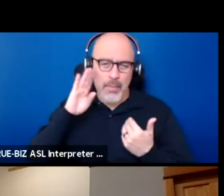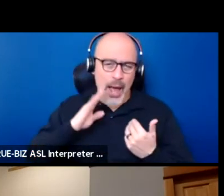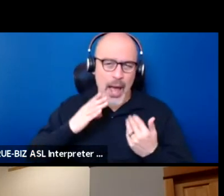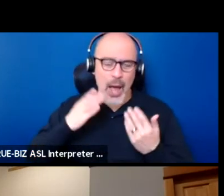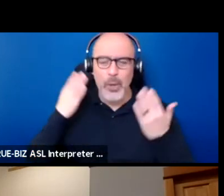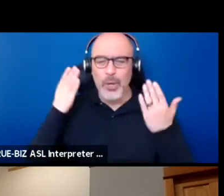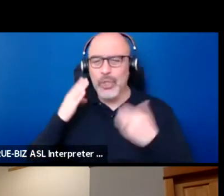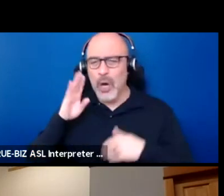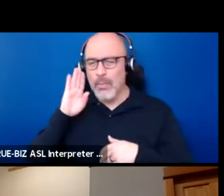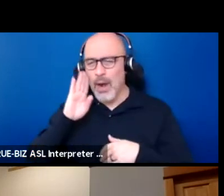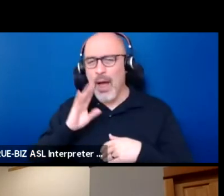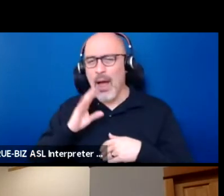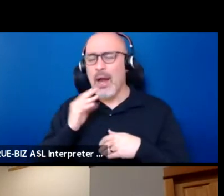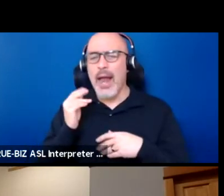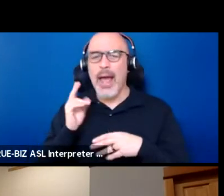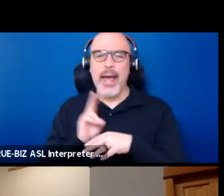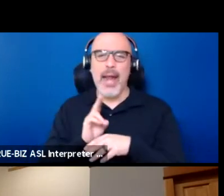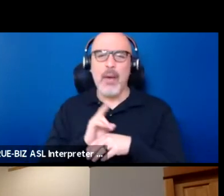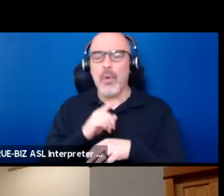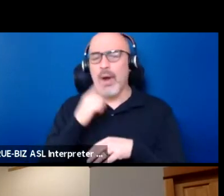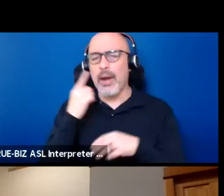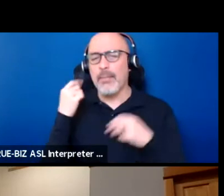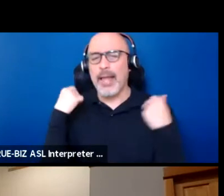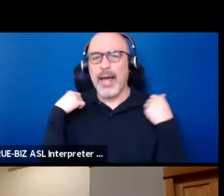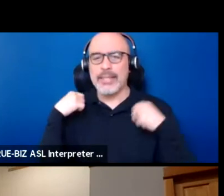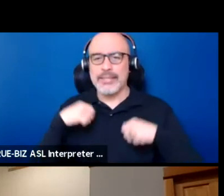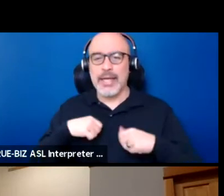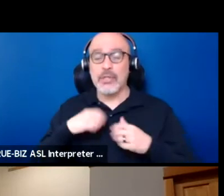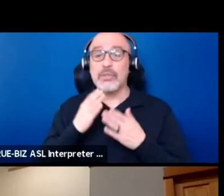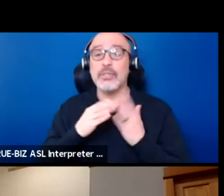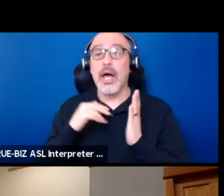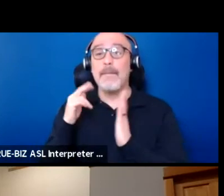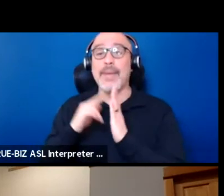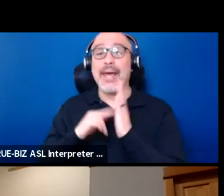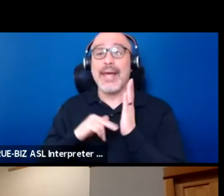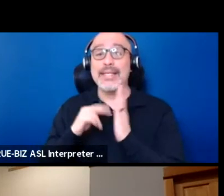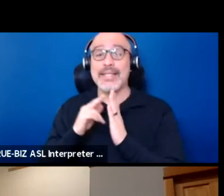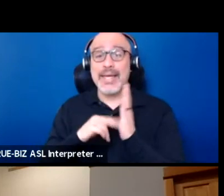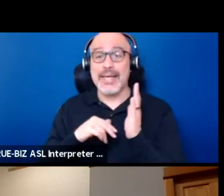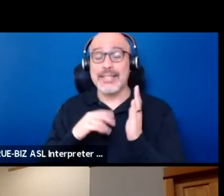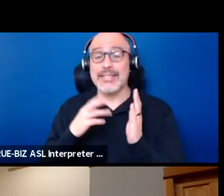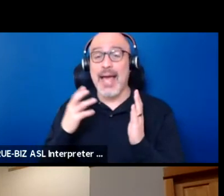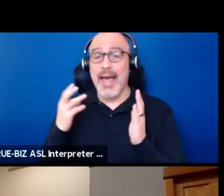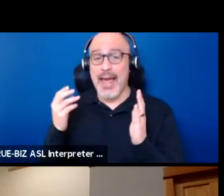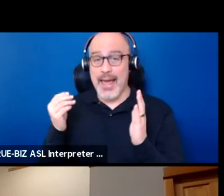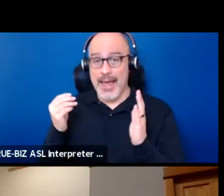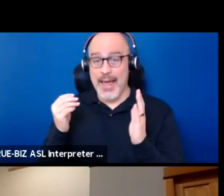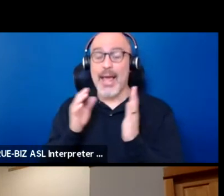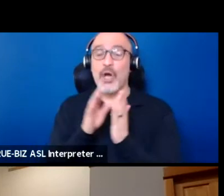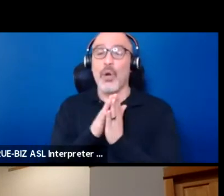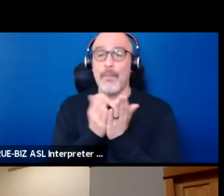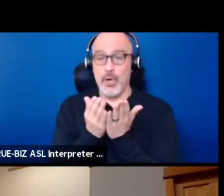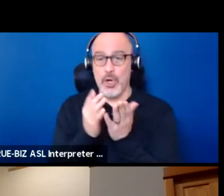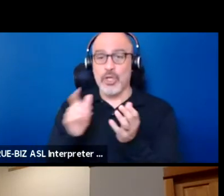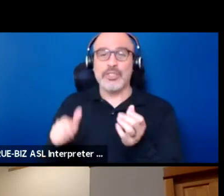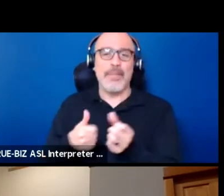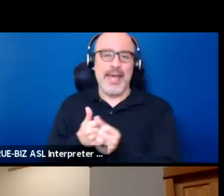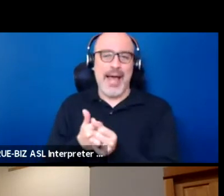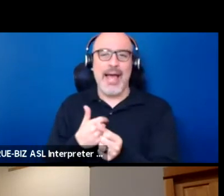and I'm wearing a black sweatshirt and I have some paintings and books that are behind me on the shelf.